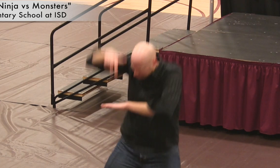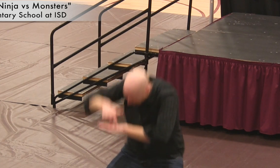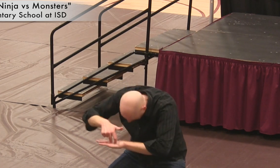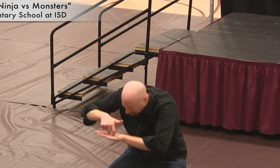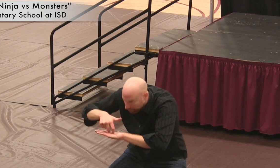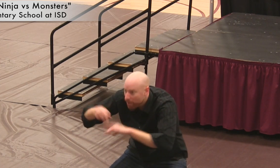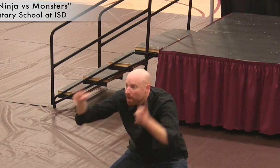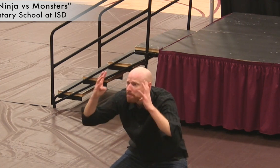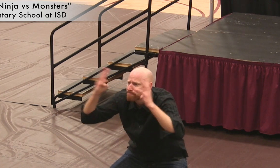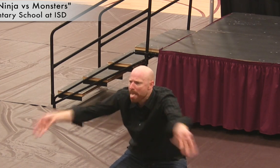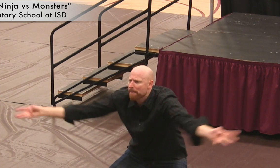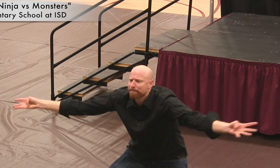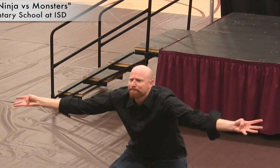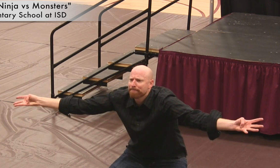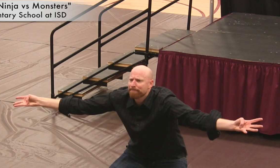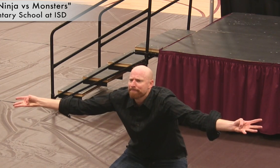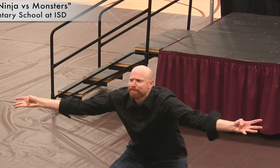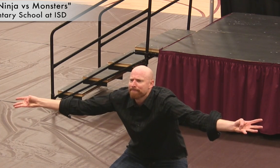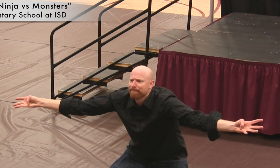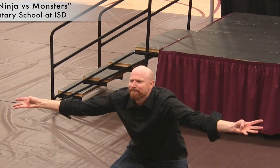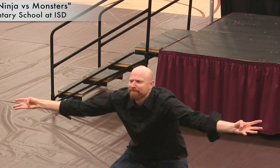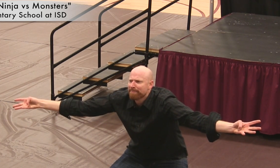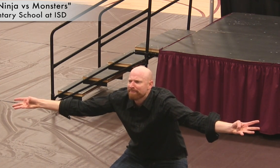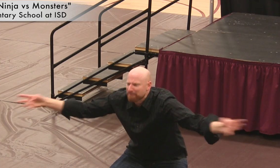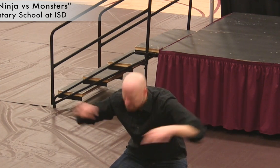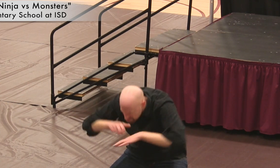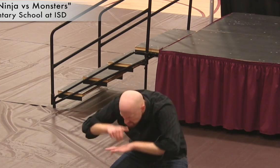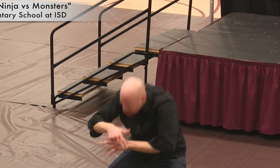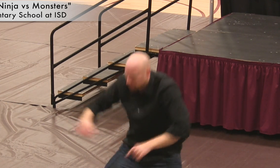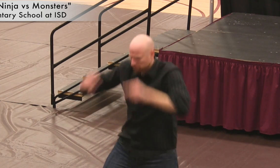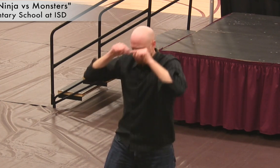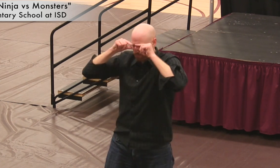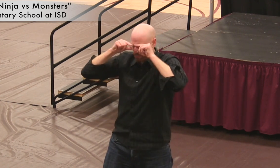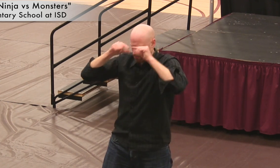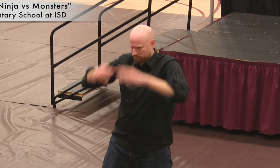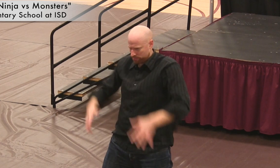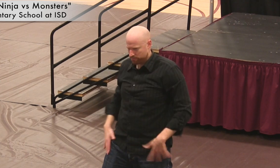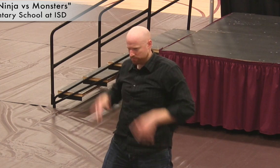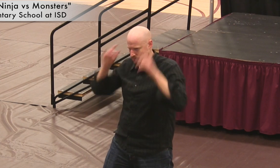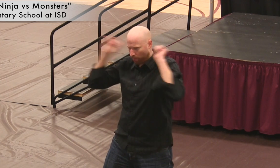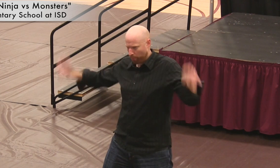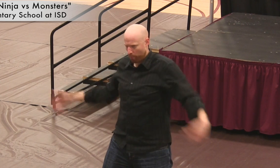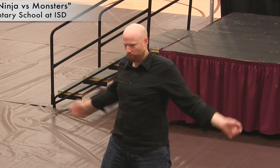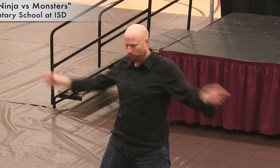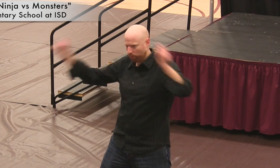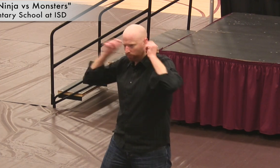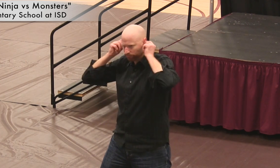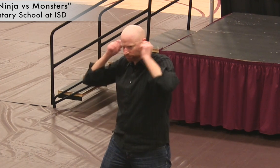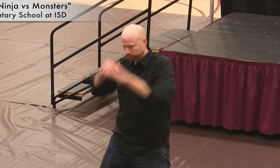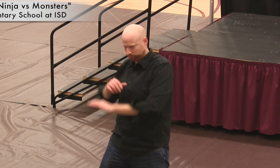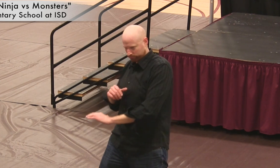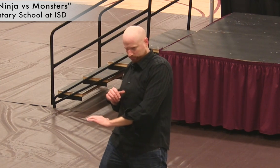Deaf Ninja lands from his kick, replaces his ear-buds,